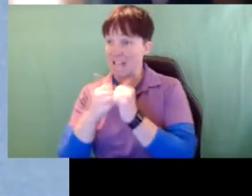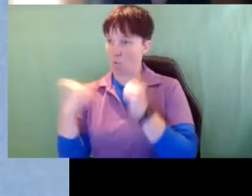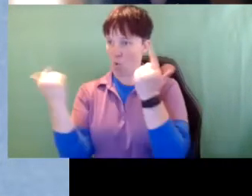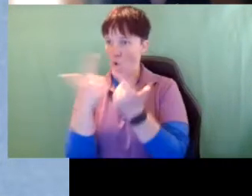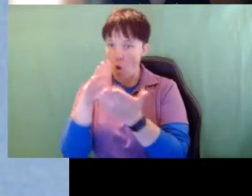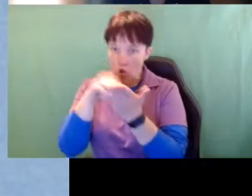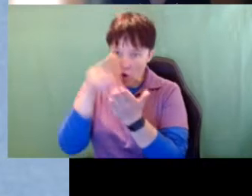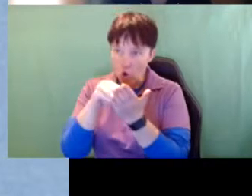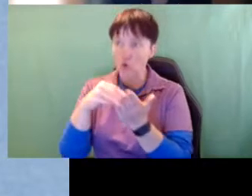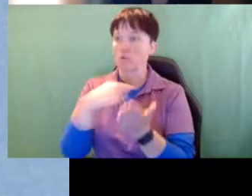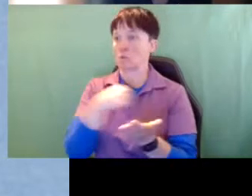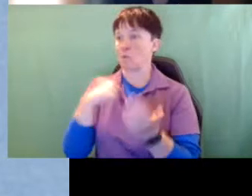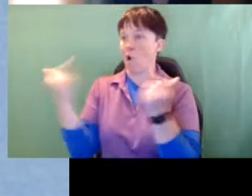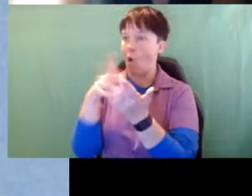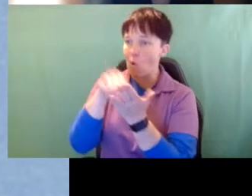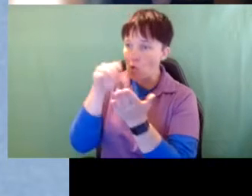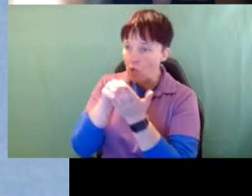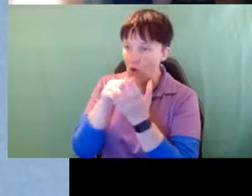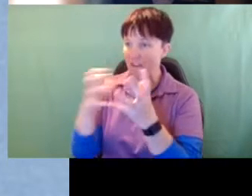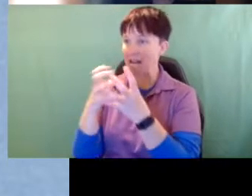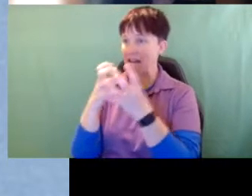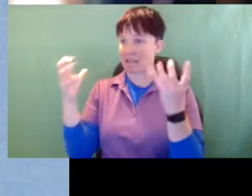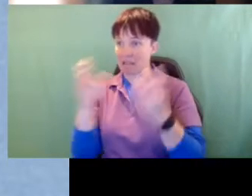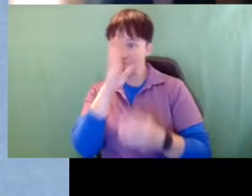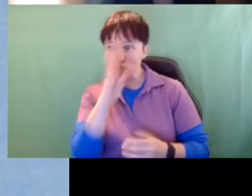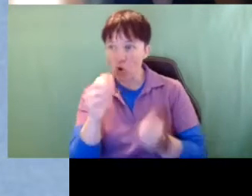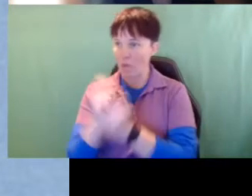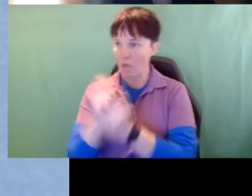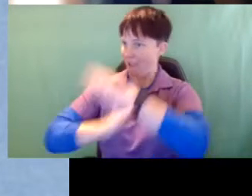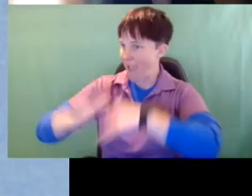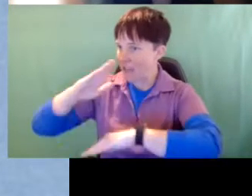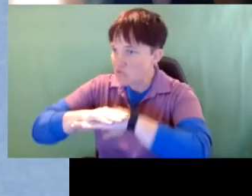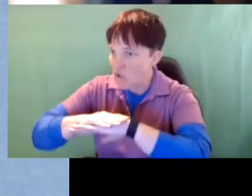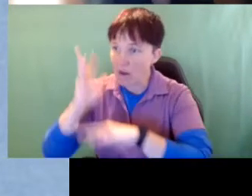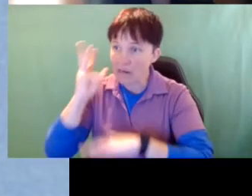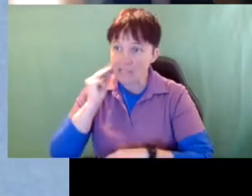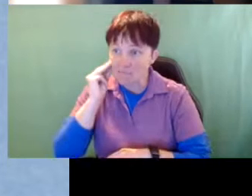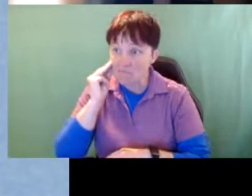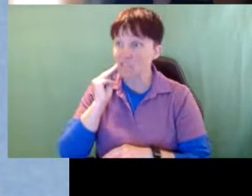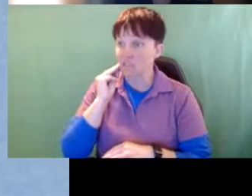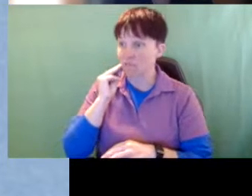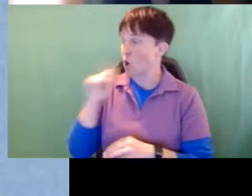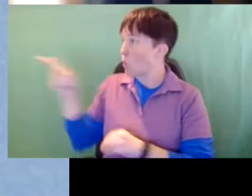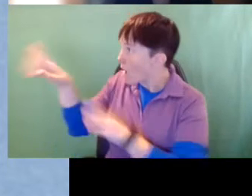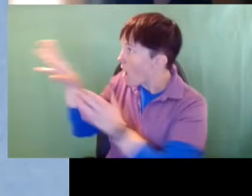We learn a lot directly with hands-on experience. Secondary is what we're doing today. We're